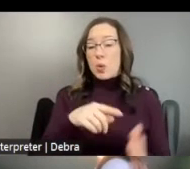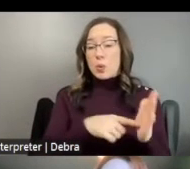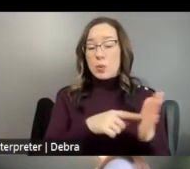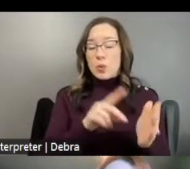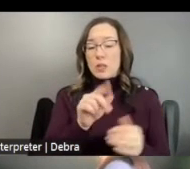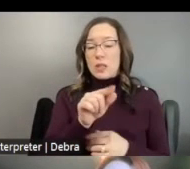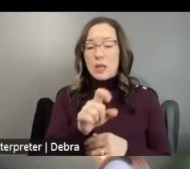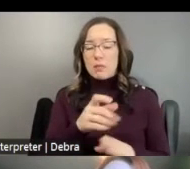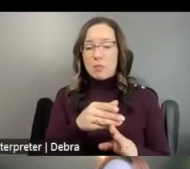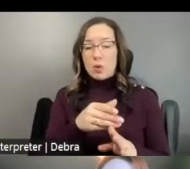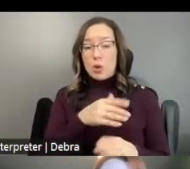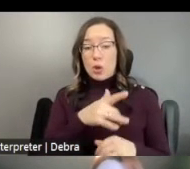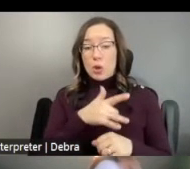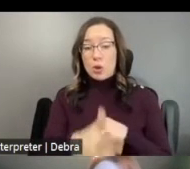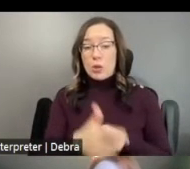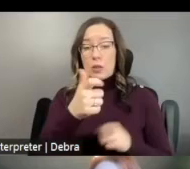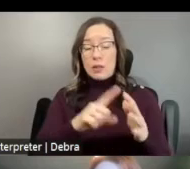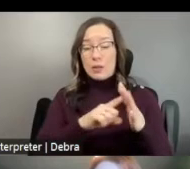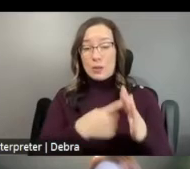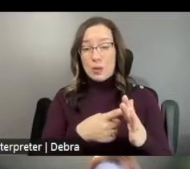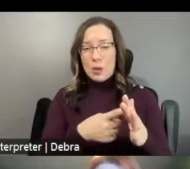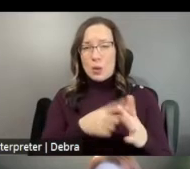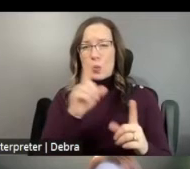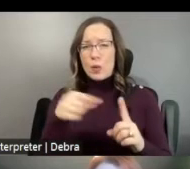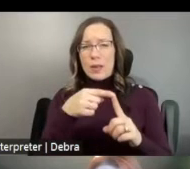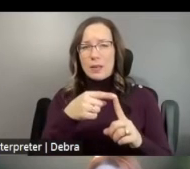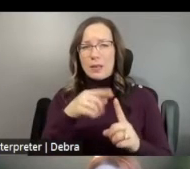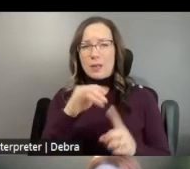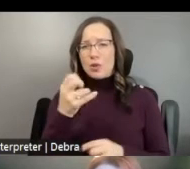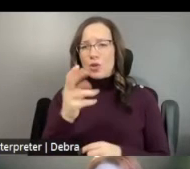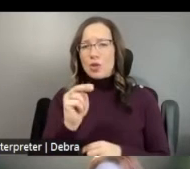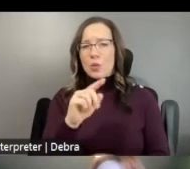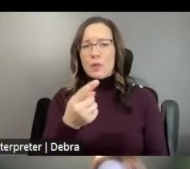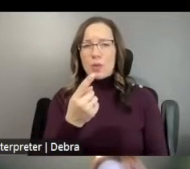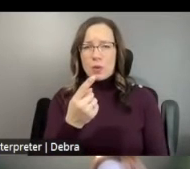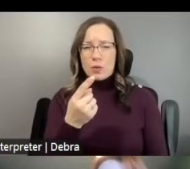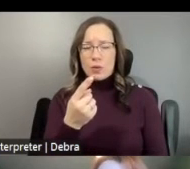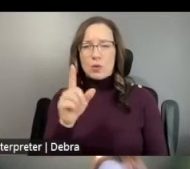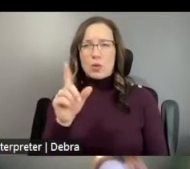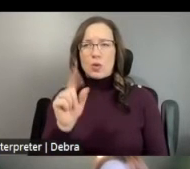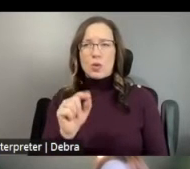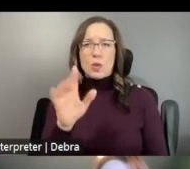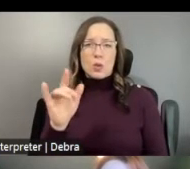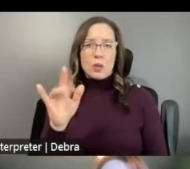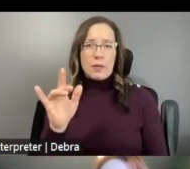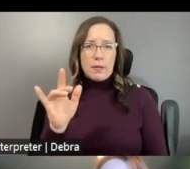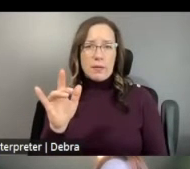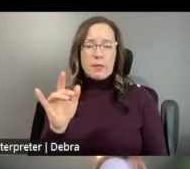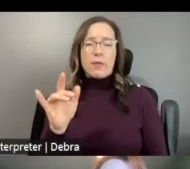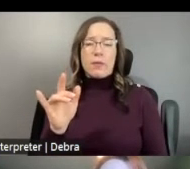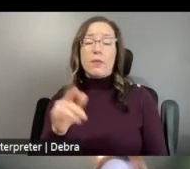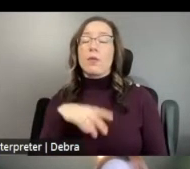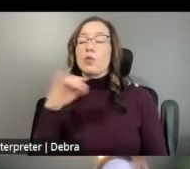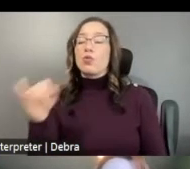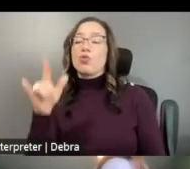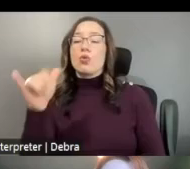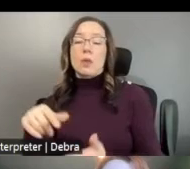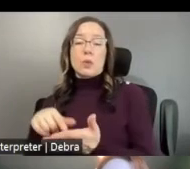ALLOWABLE START DATE FOR YOUR PROJECT IS JANUARY 1ST, 2025, AND THE JULY DEADLINE THE EARLIEST